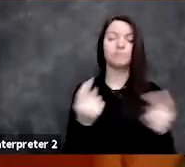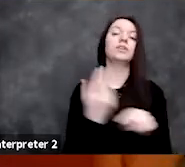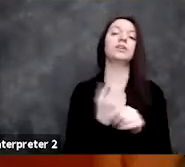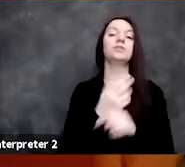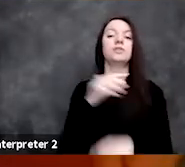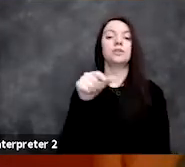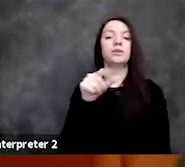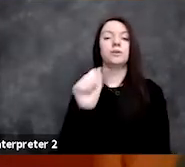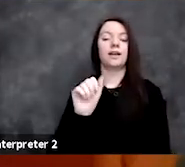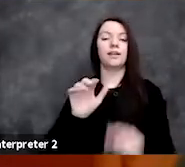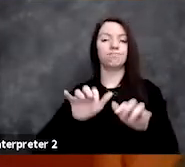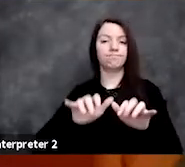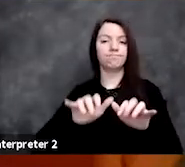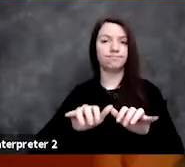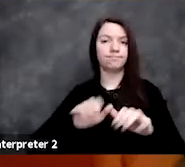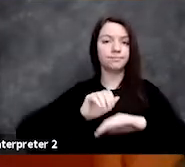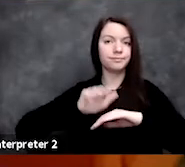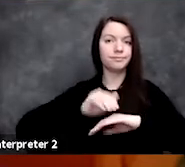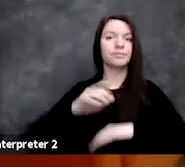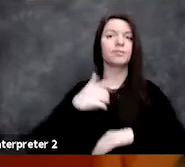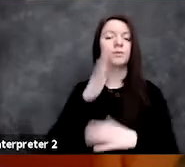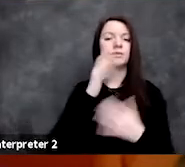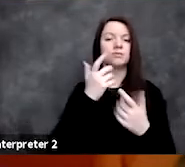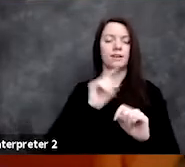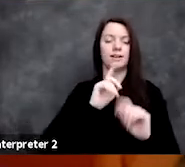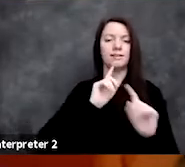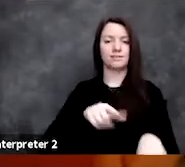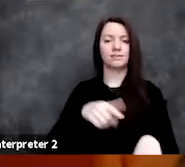and we'll do our very best to get to it in our discussion.